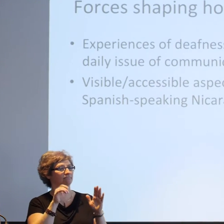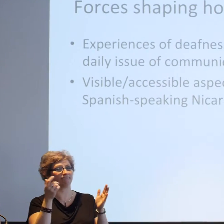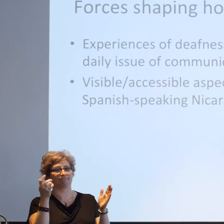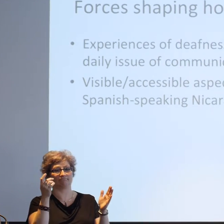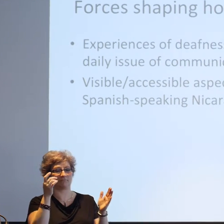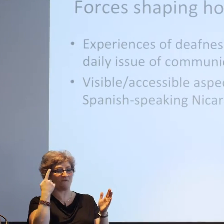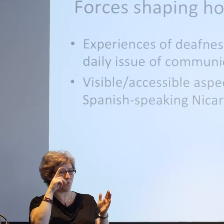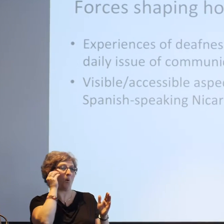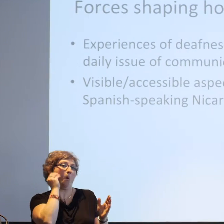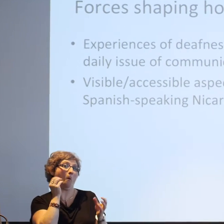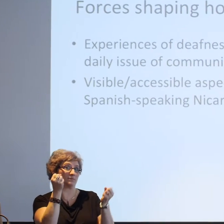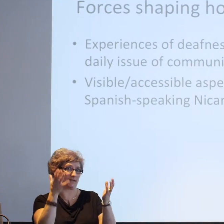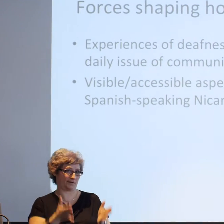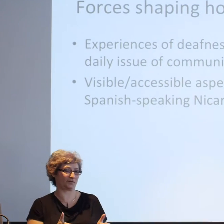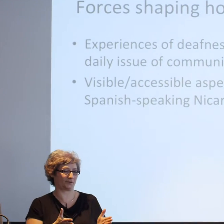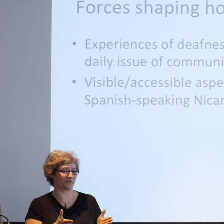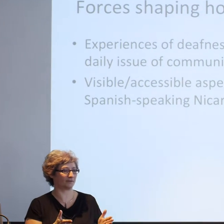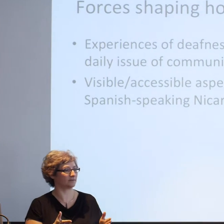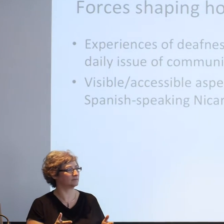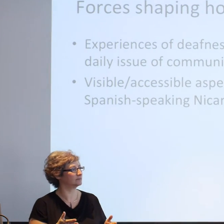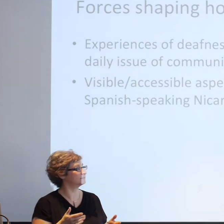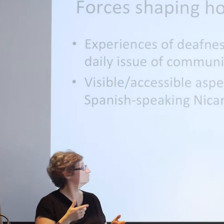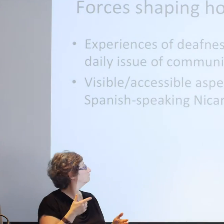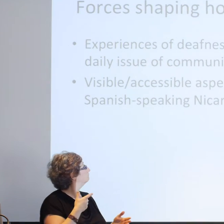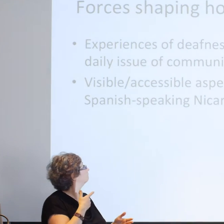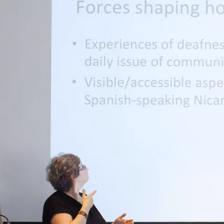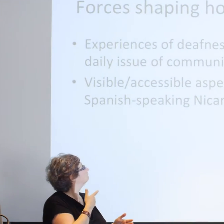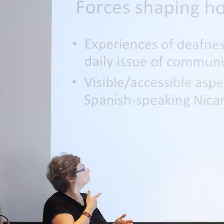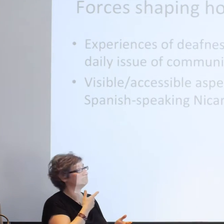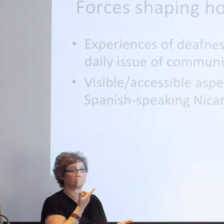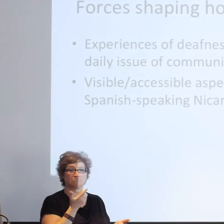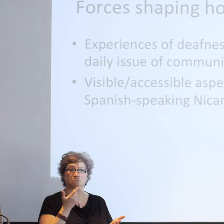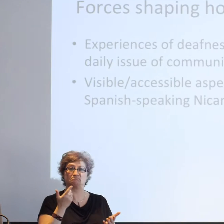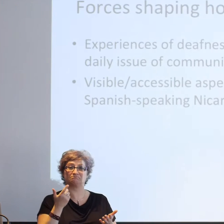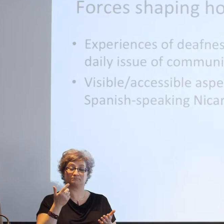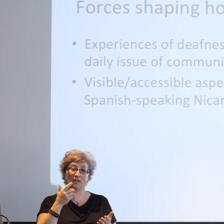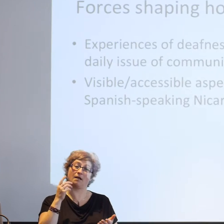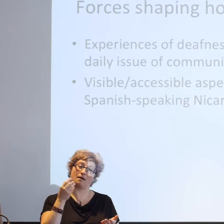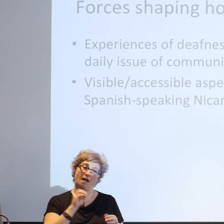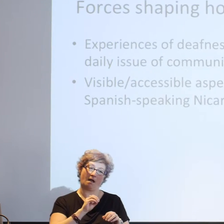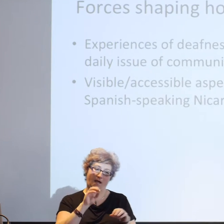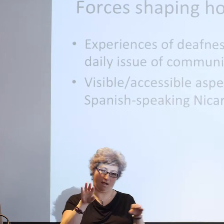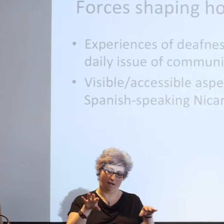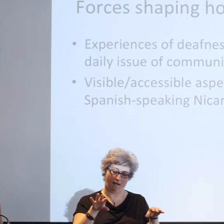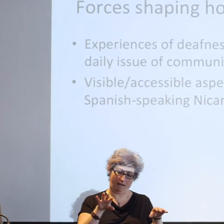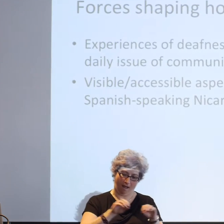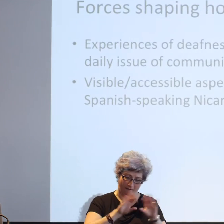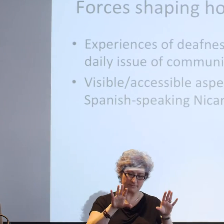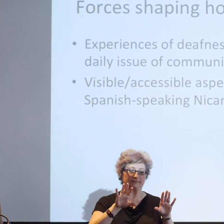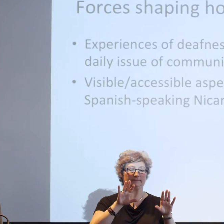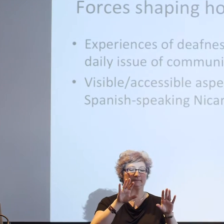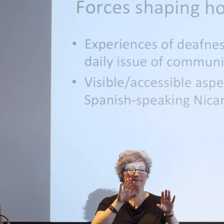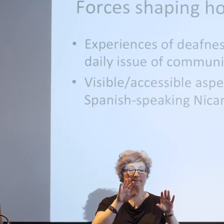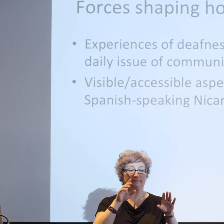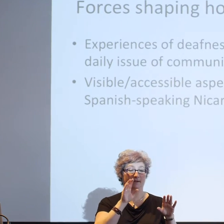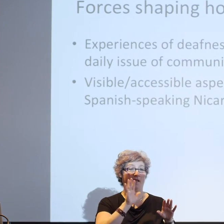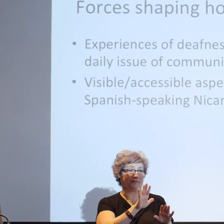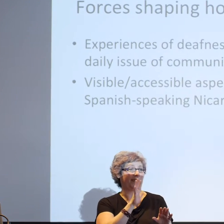and that he would no longer qualify as a homesigner. So we had to do whatever testing we wanted to do with him right now today.